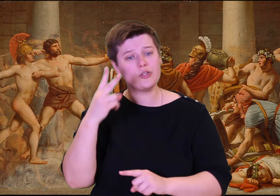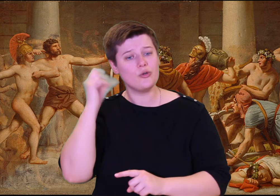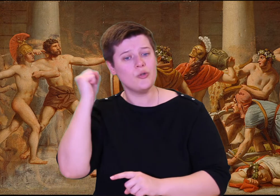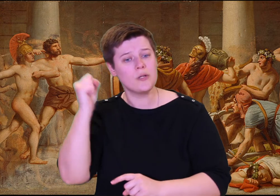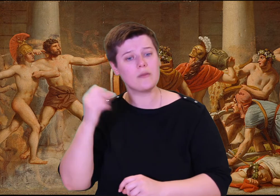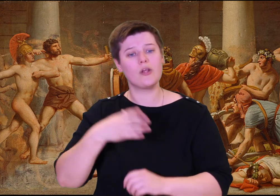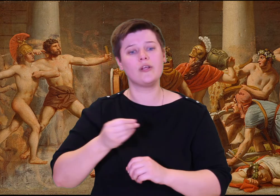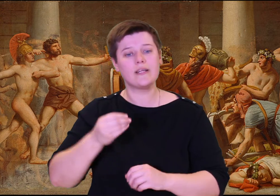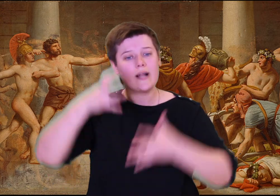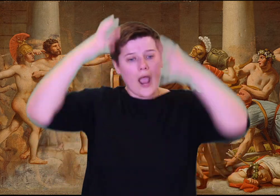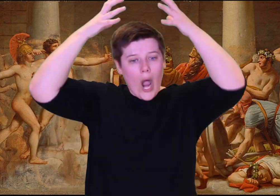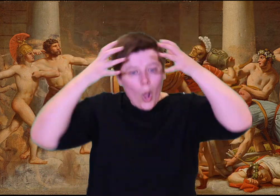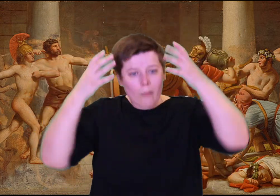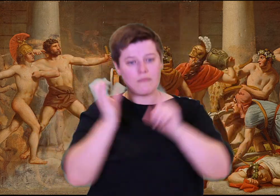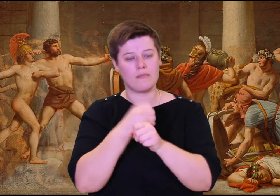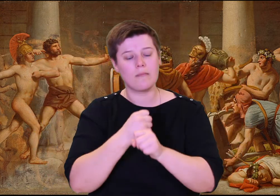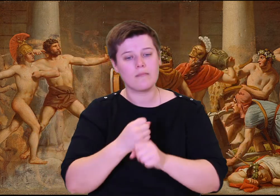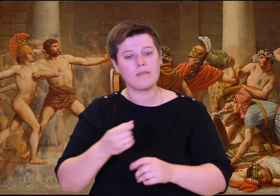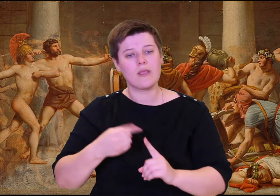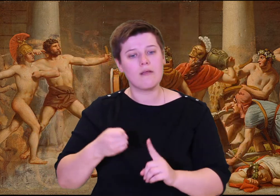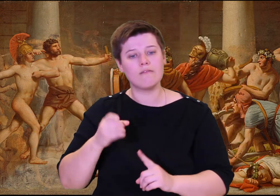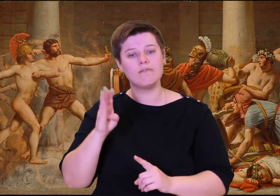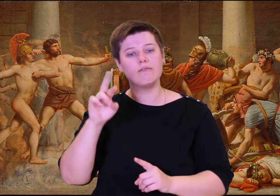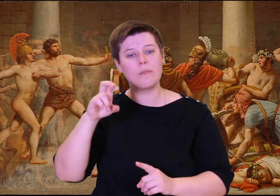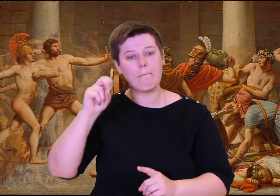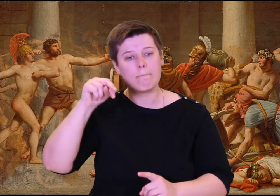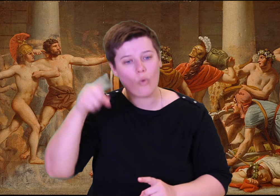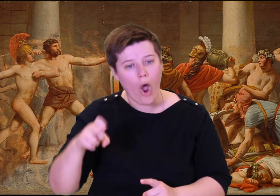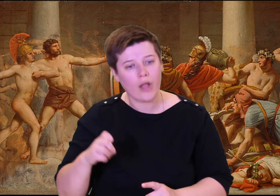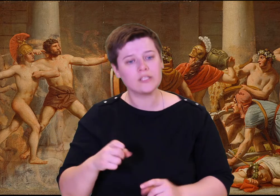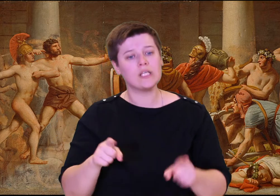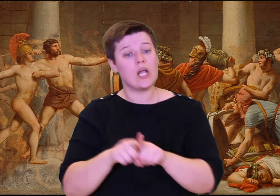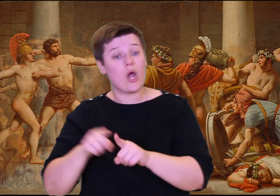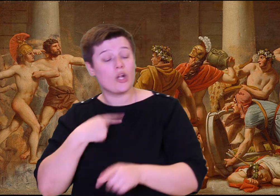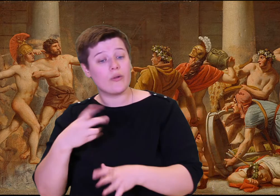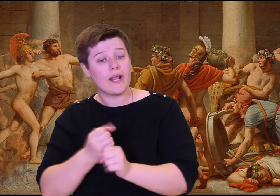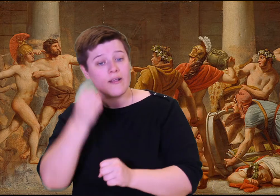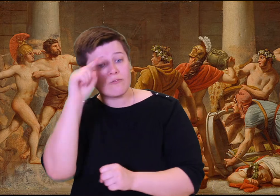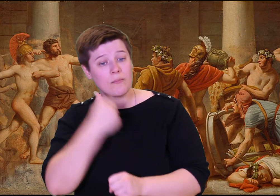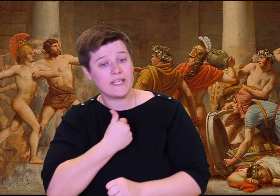Be quick, make plans for battle. Draw out your swords, use tables a your shields